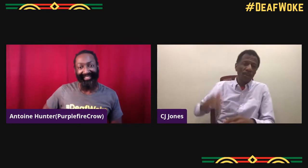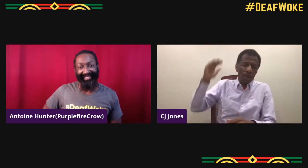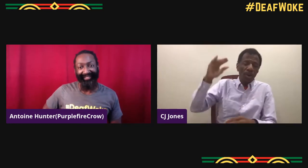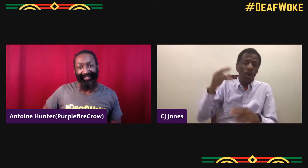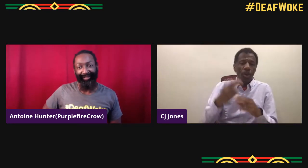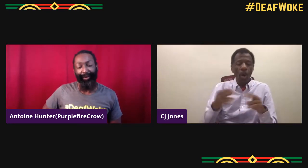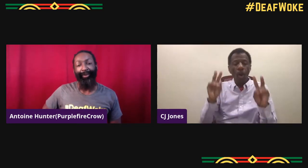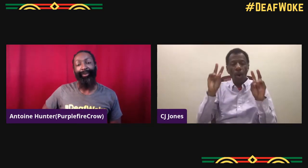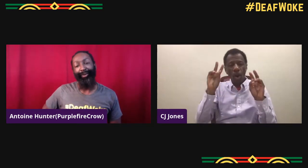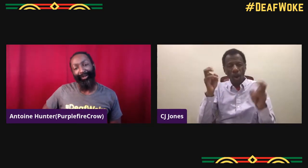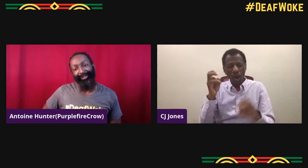residential schools.